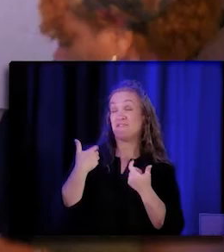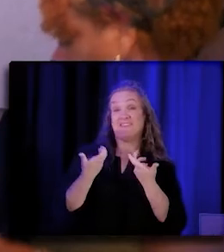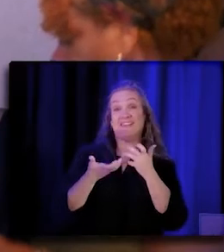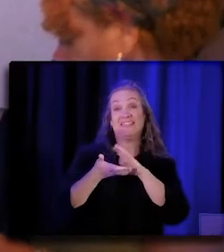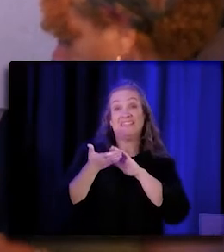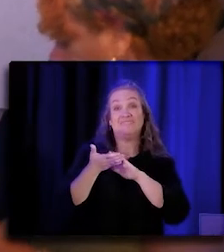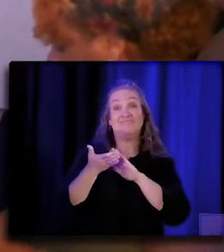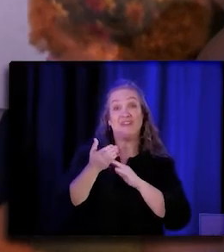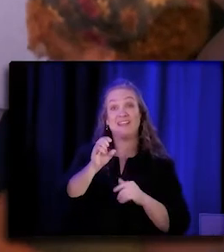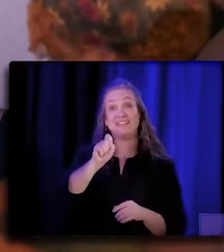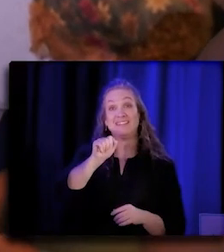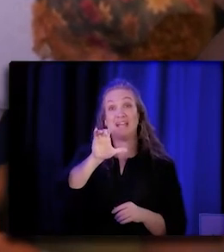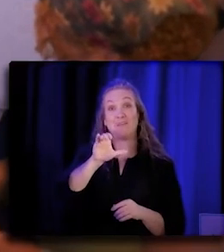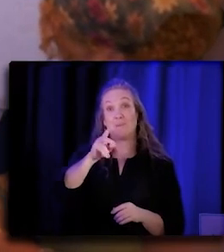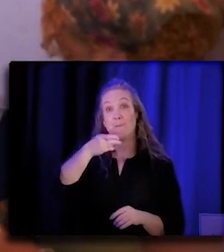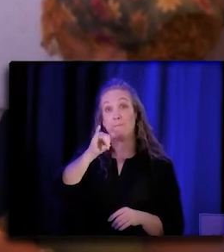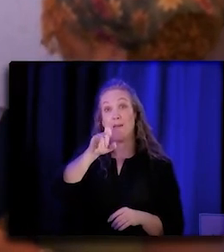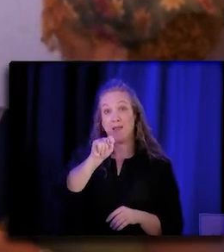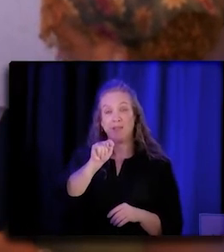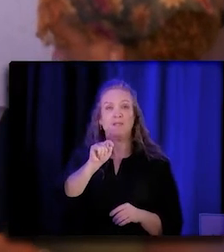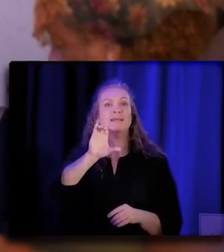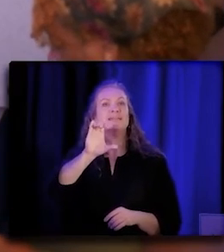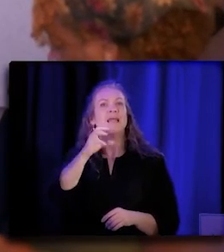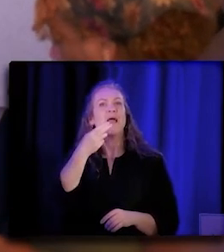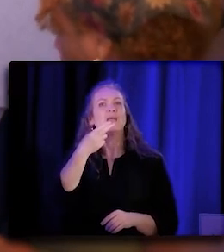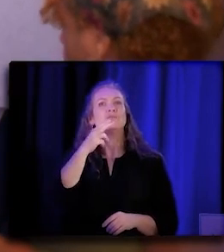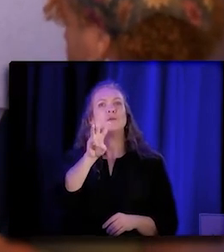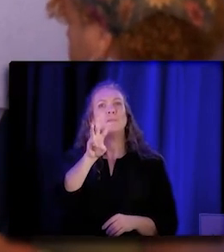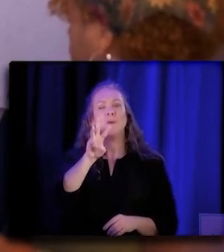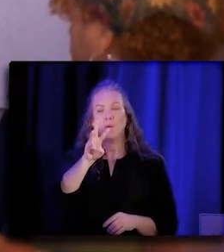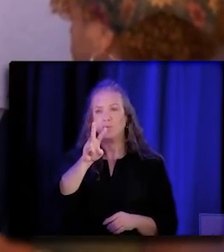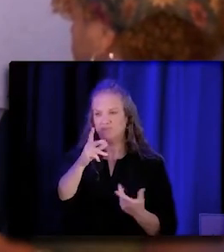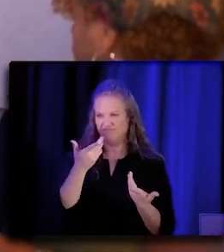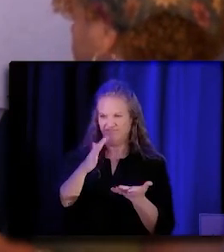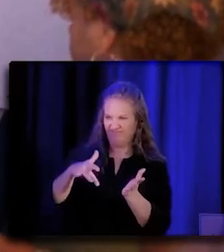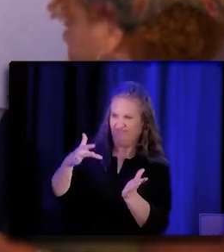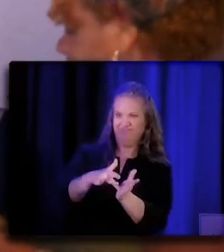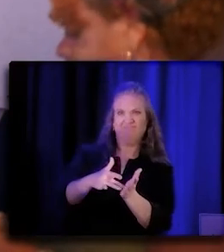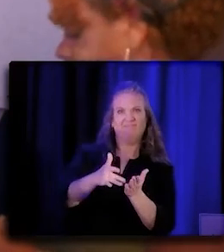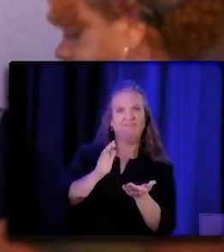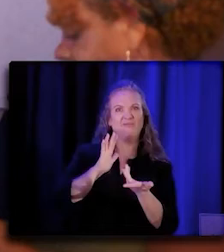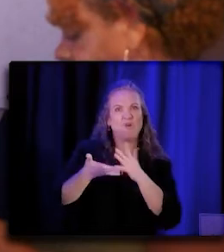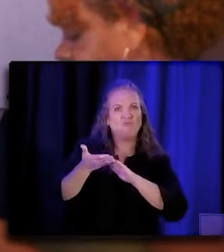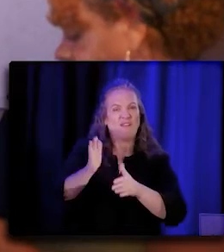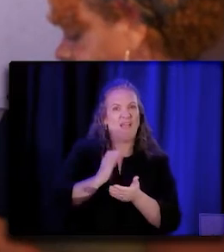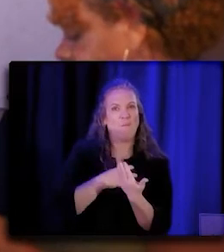CHWs were at the heart of our program and we had to really evolve